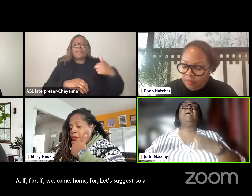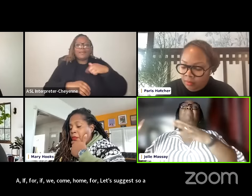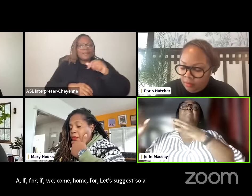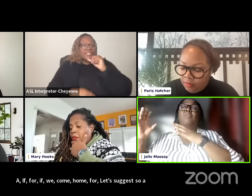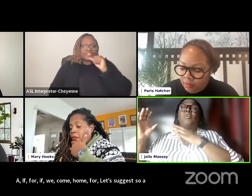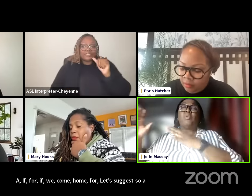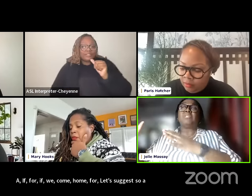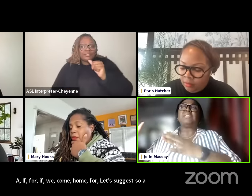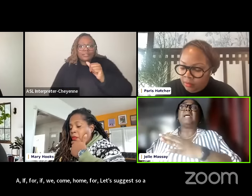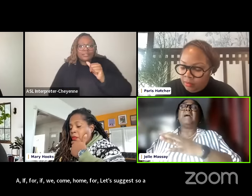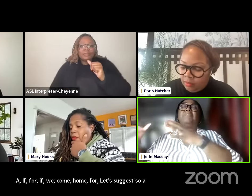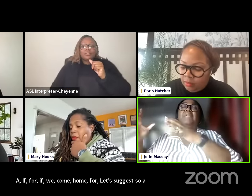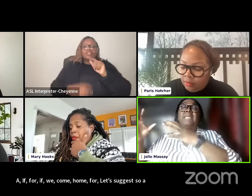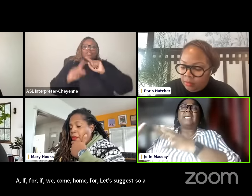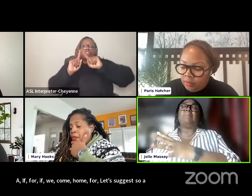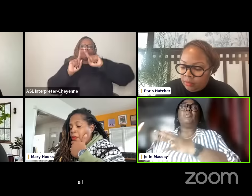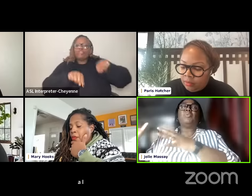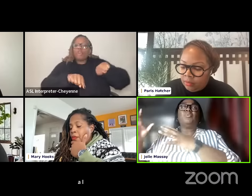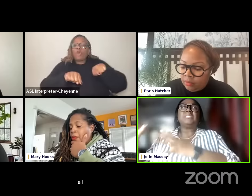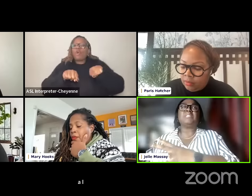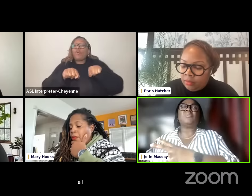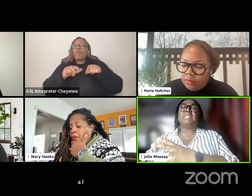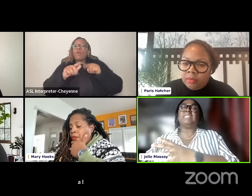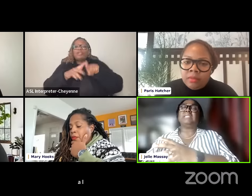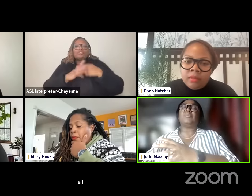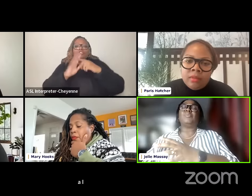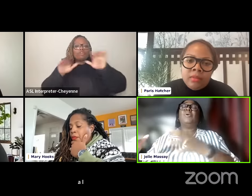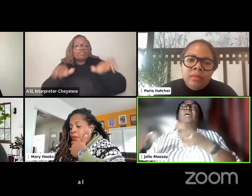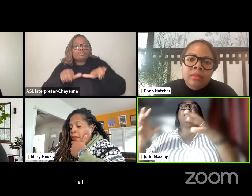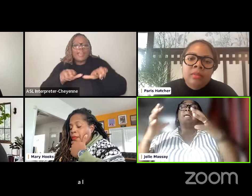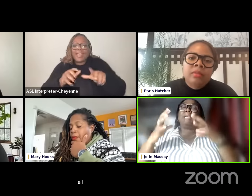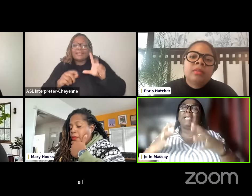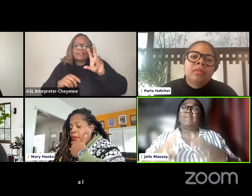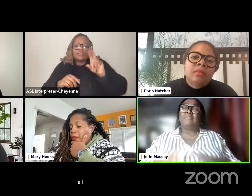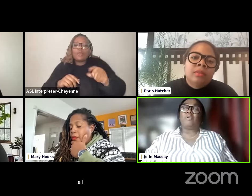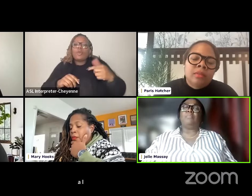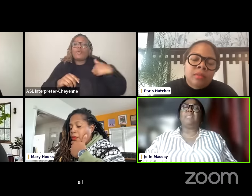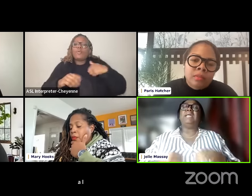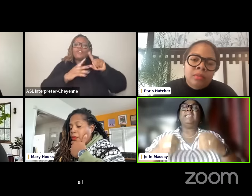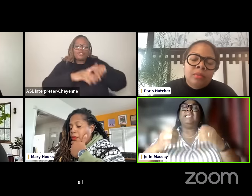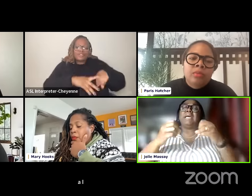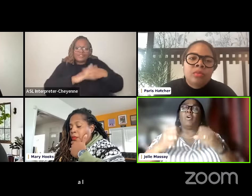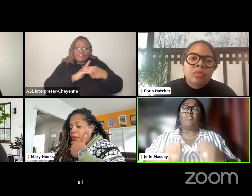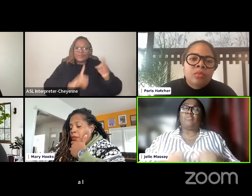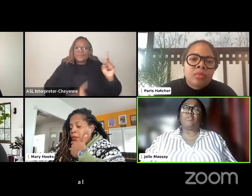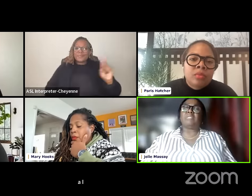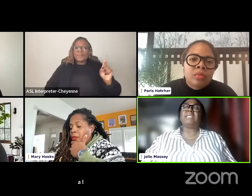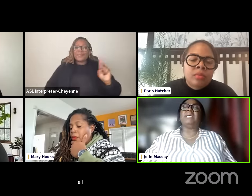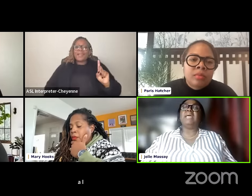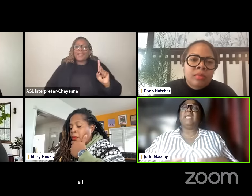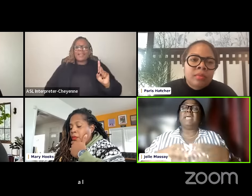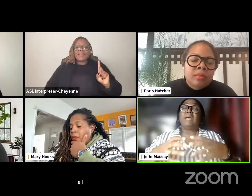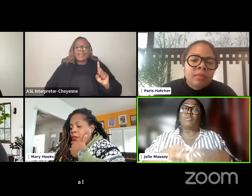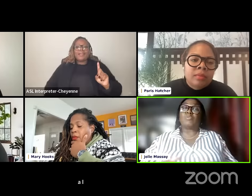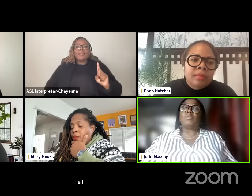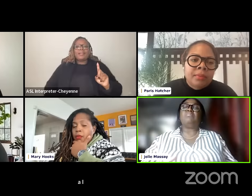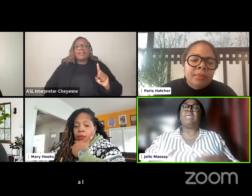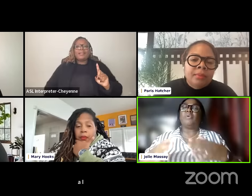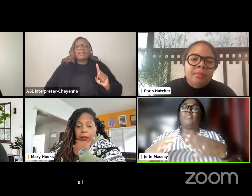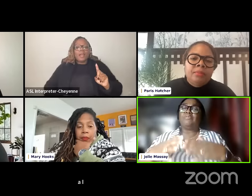These organizations are not very active in the field. I think we need to start by reviving these organizations, strengthen them, build the capacity of these organizations to enable them to takeconcrete action in the field. This is very important. It's really important, and I think that civil society, in all countries, civil society, has immeasurable strength. We need to strengthen this women's civil society here in the DRC,